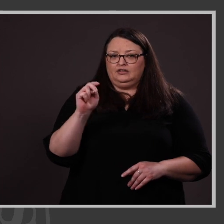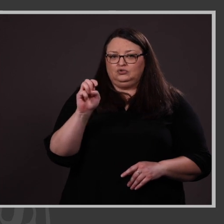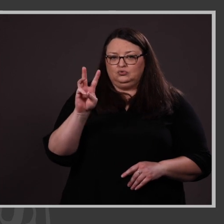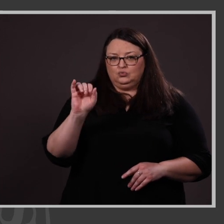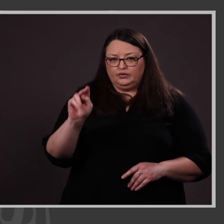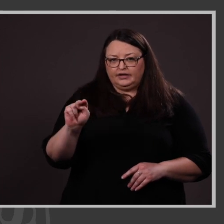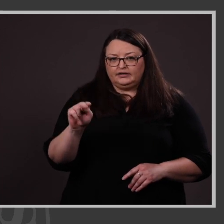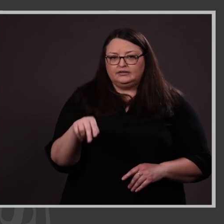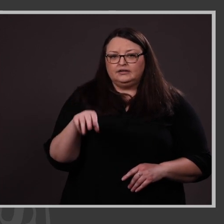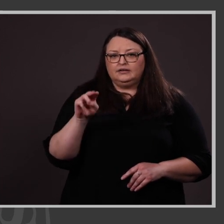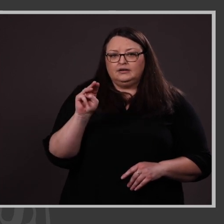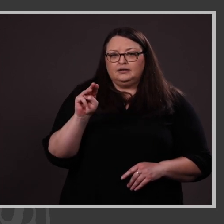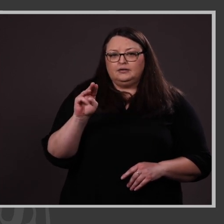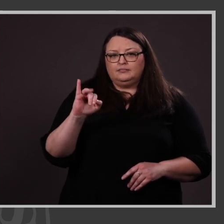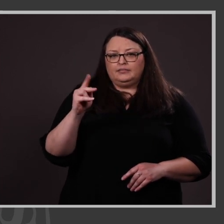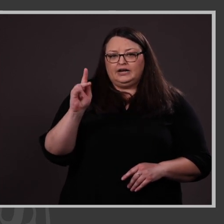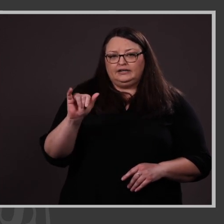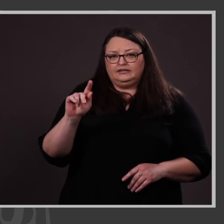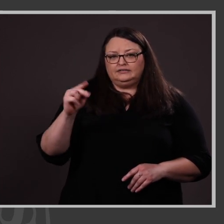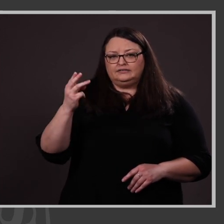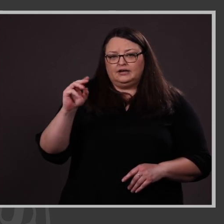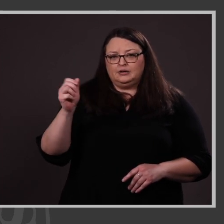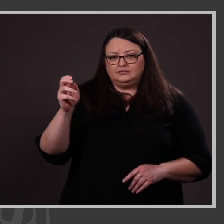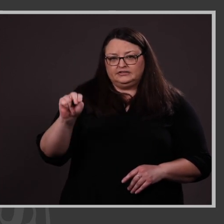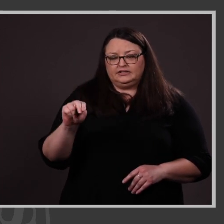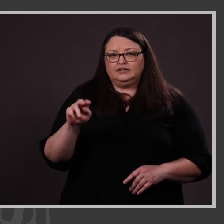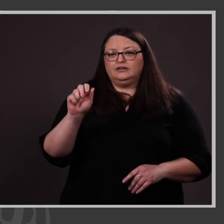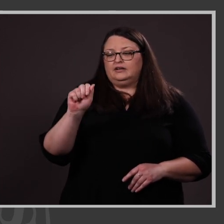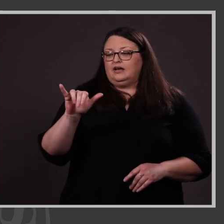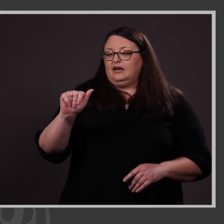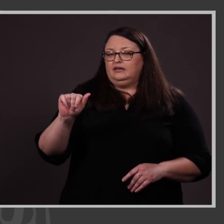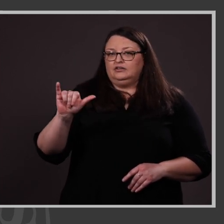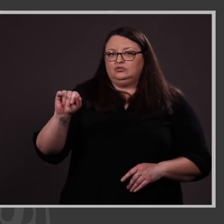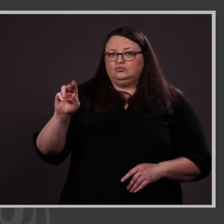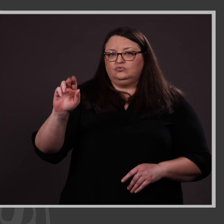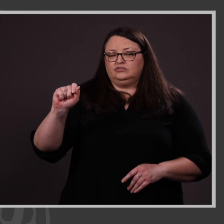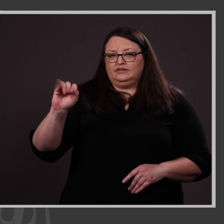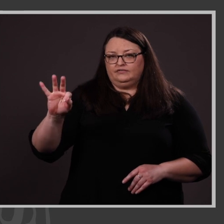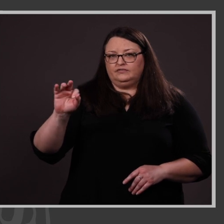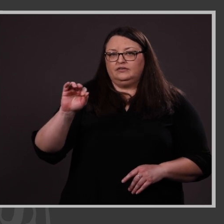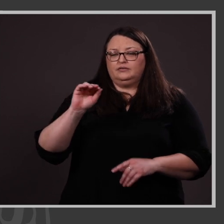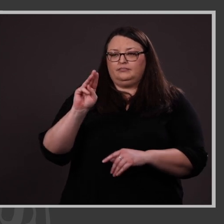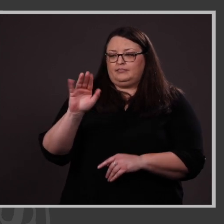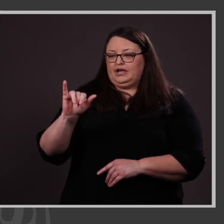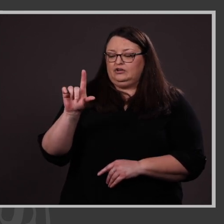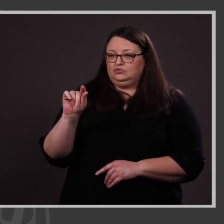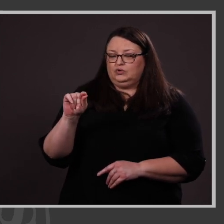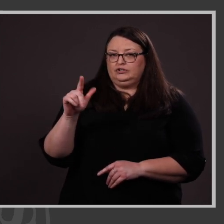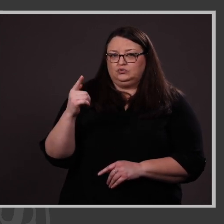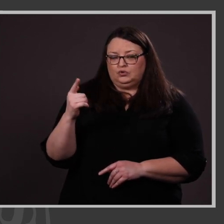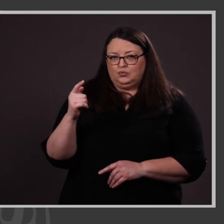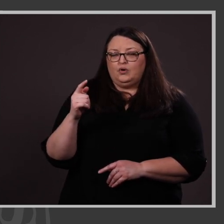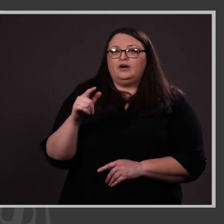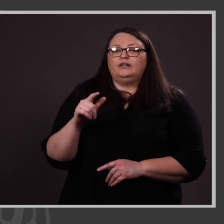Nguyen and Mikey Thompson. Aya Yousuf, May 2021 University Honors Program graduate